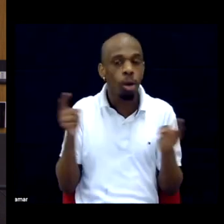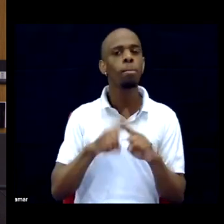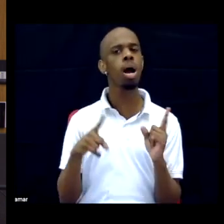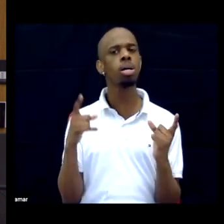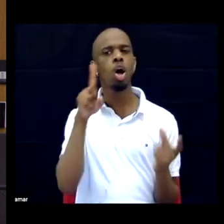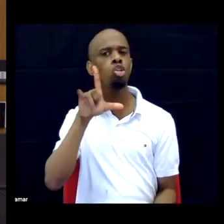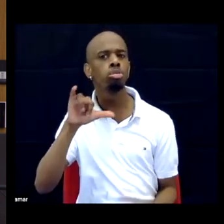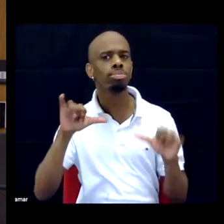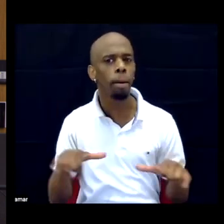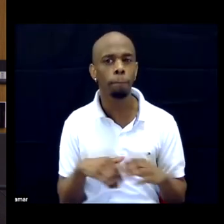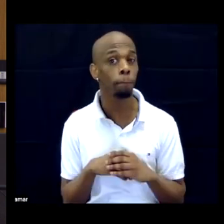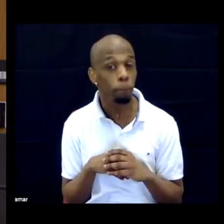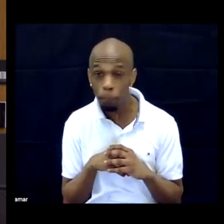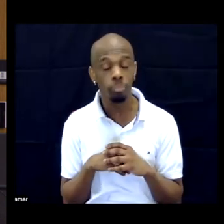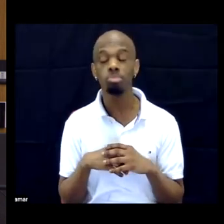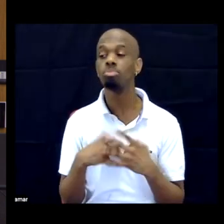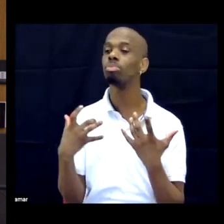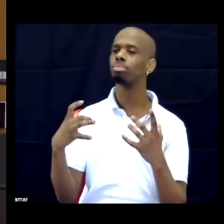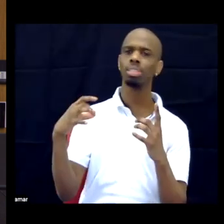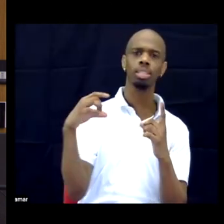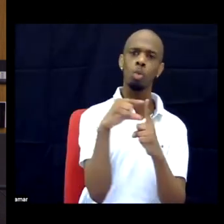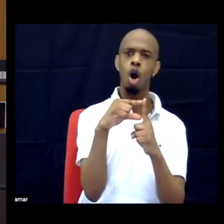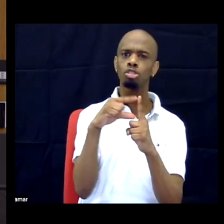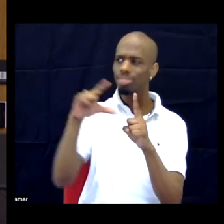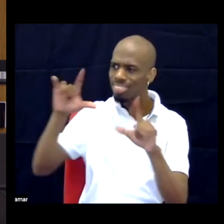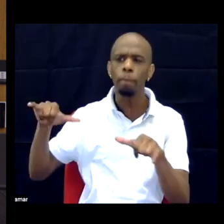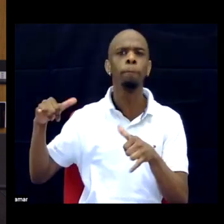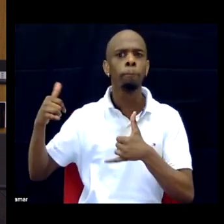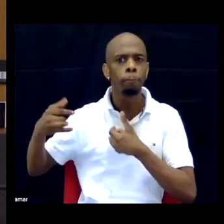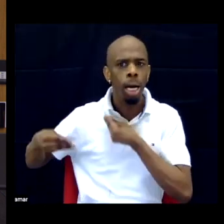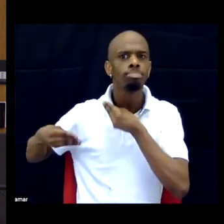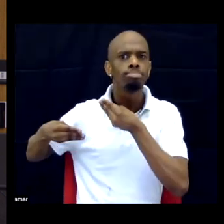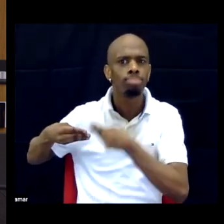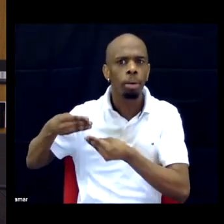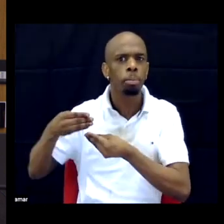It doesn't use the same words, but it's there, right, it's an investment in addressing disabling